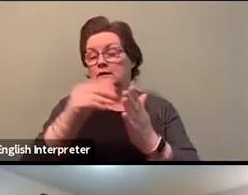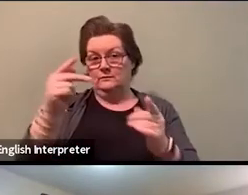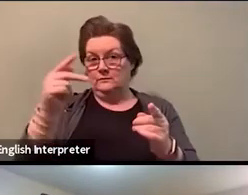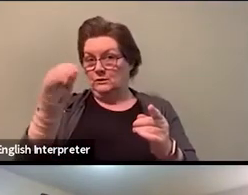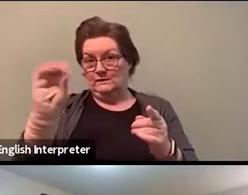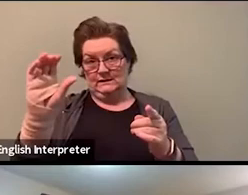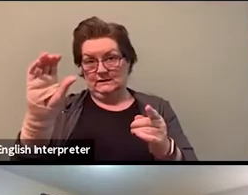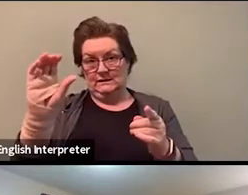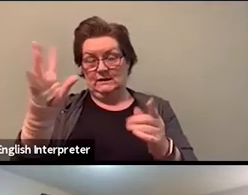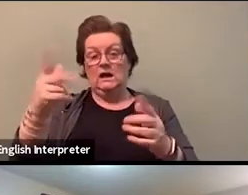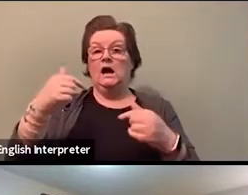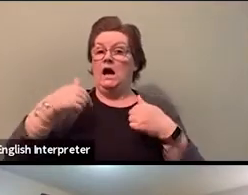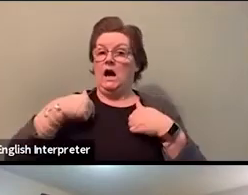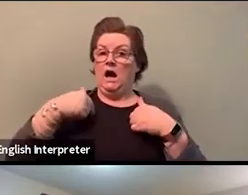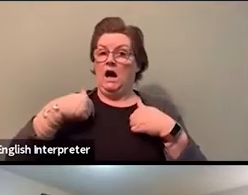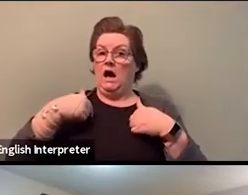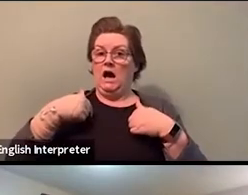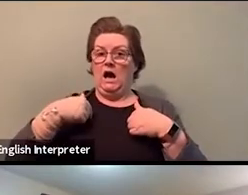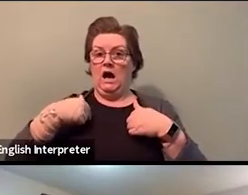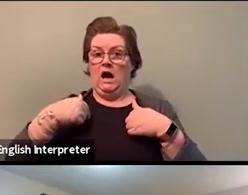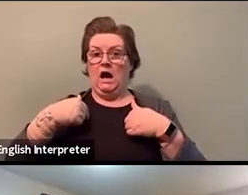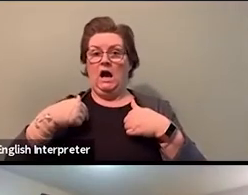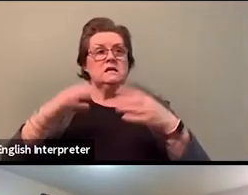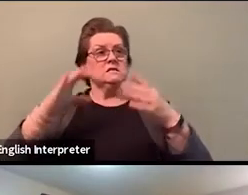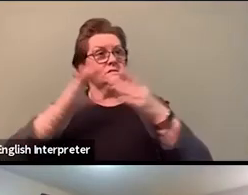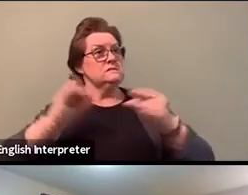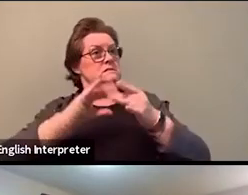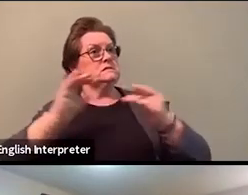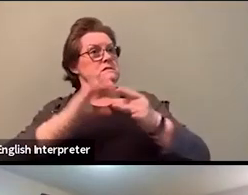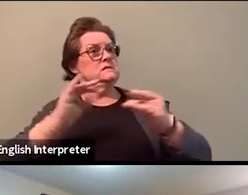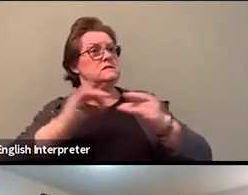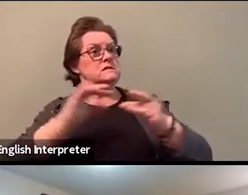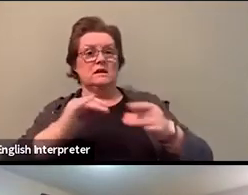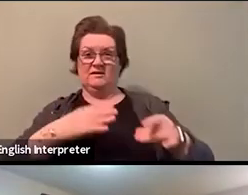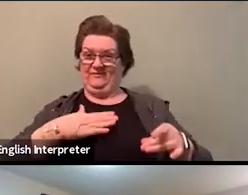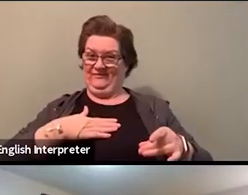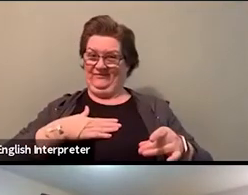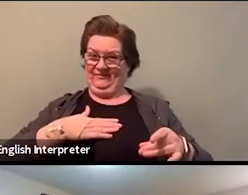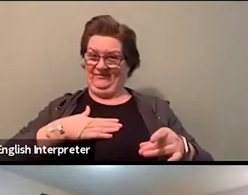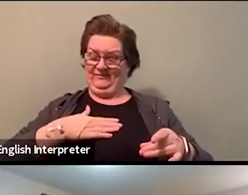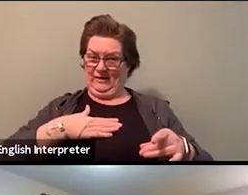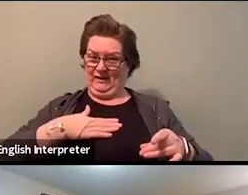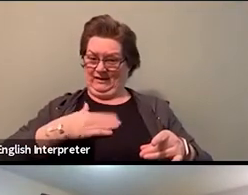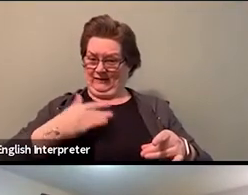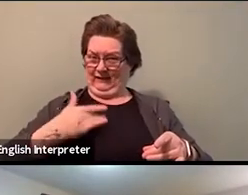I'm not only standing with my angst. I'm standing with the angst of the folks who put me there